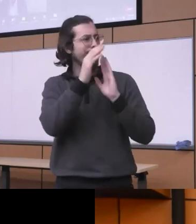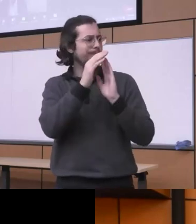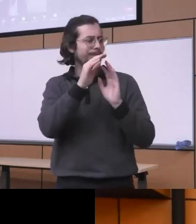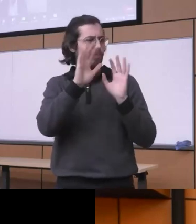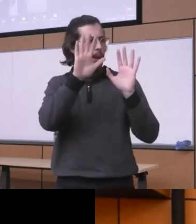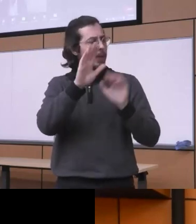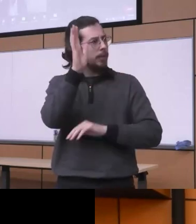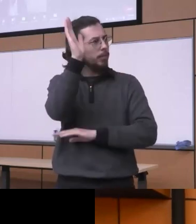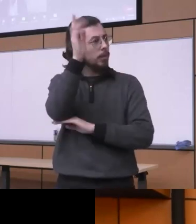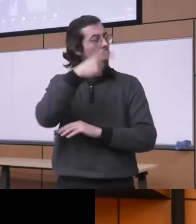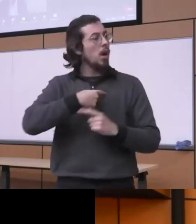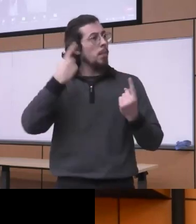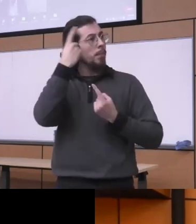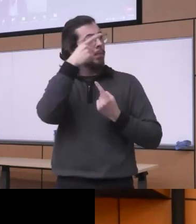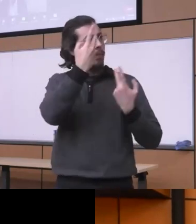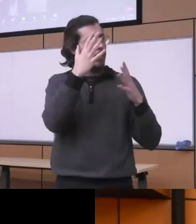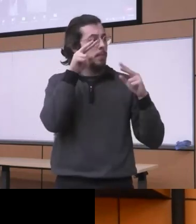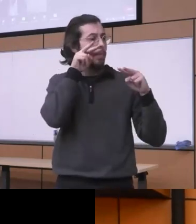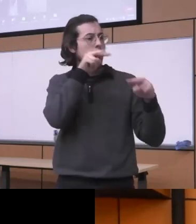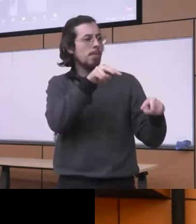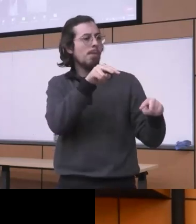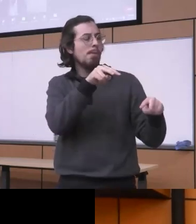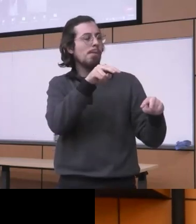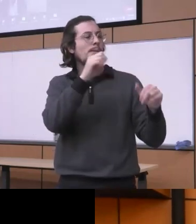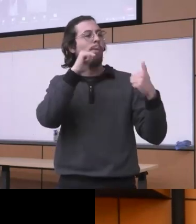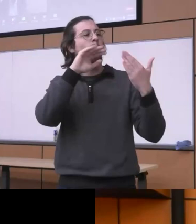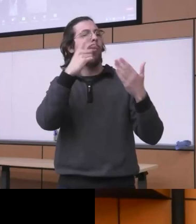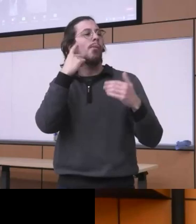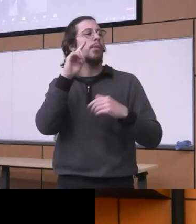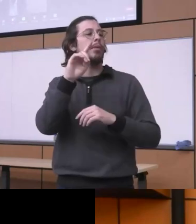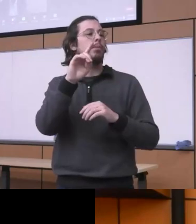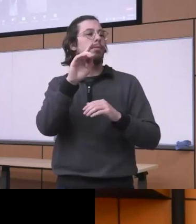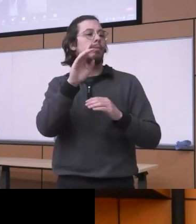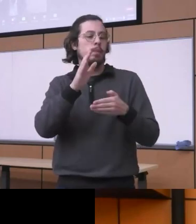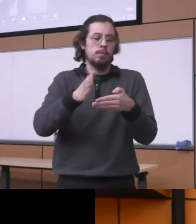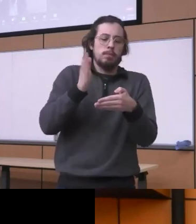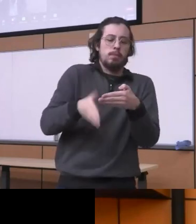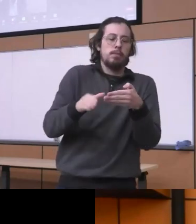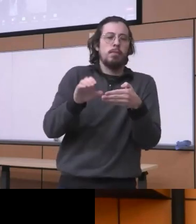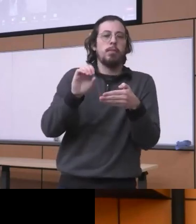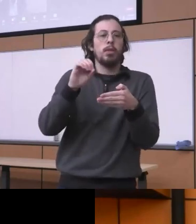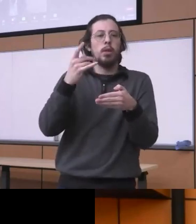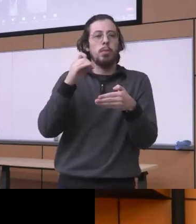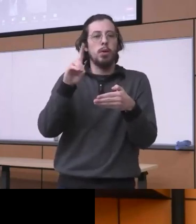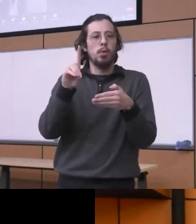have looked at weather efforts to occur opioid prescribing have also had negative effects in